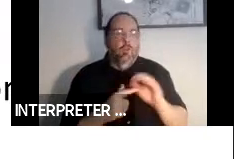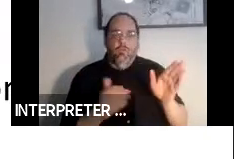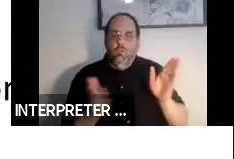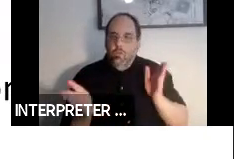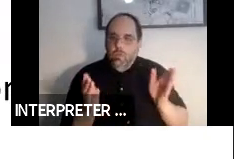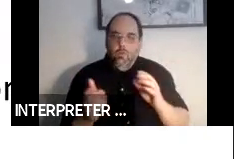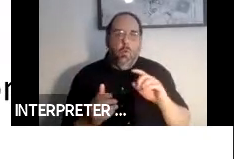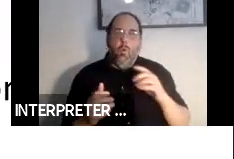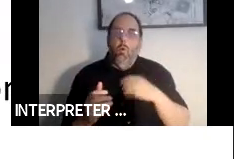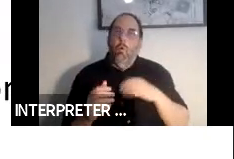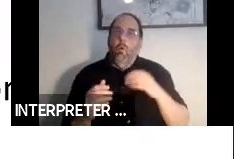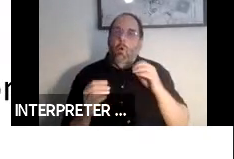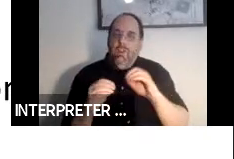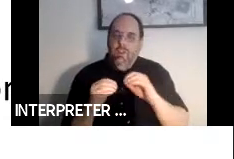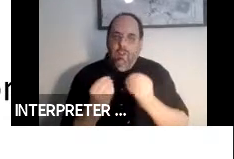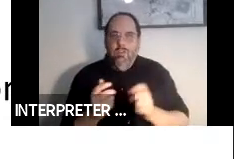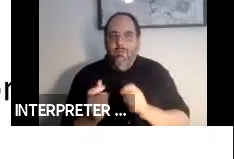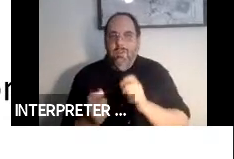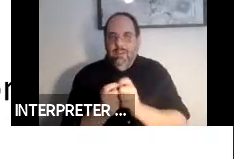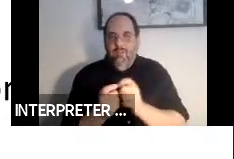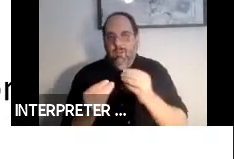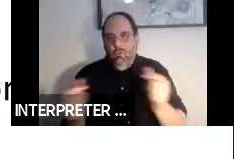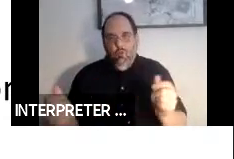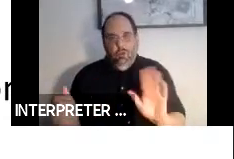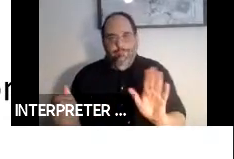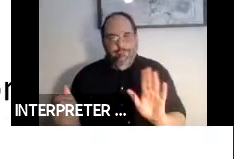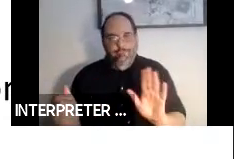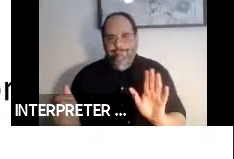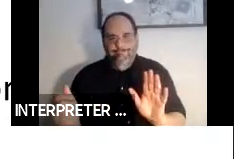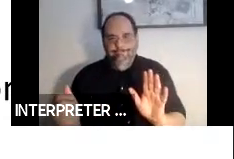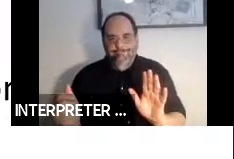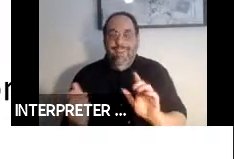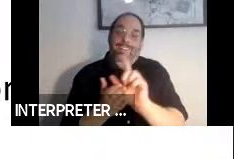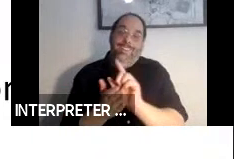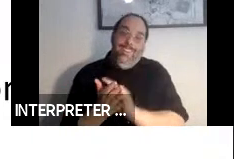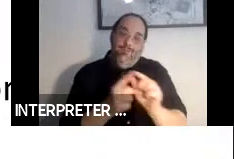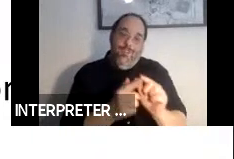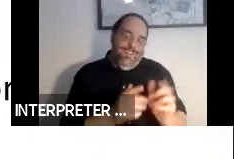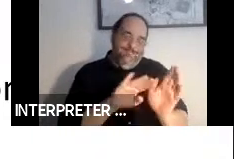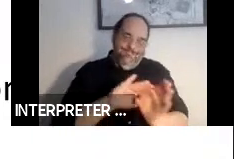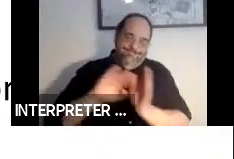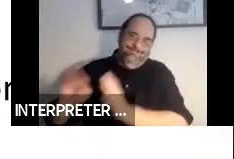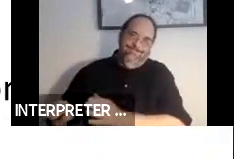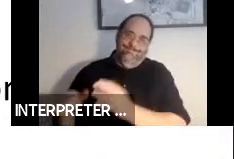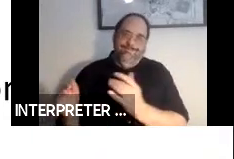technical solution. Now that we are done with the legalese, we do have a packed agenda today.